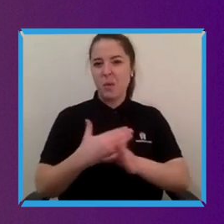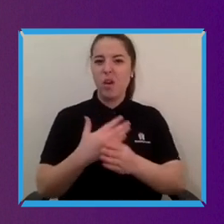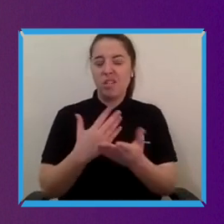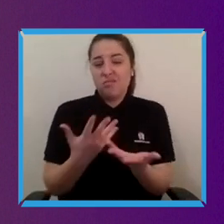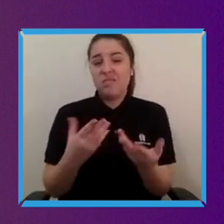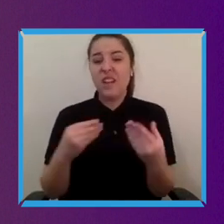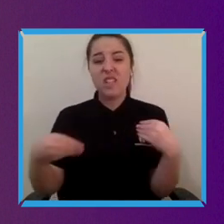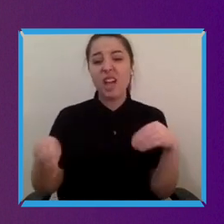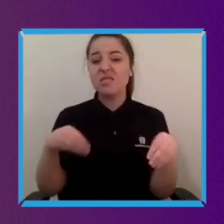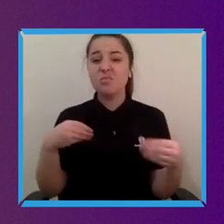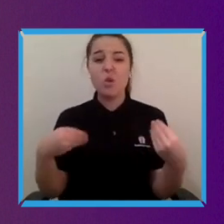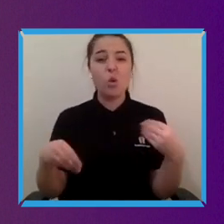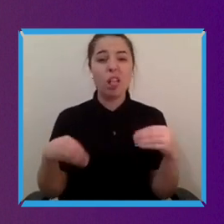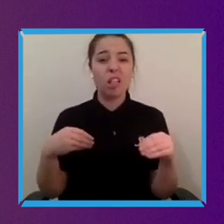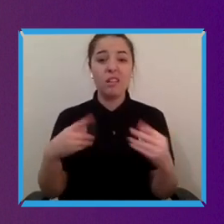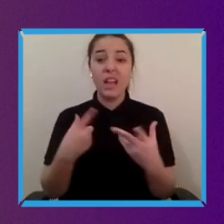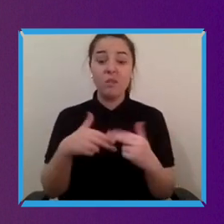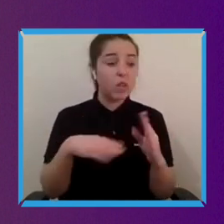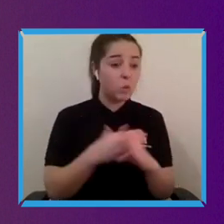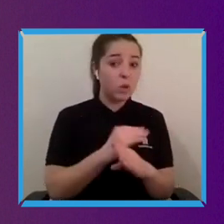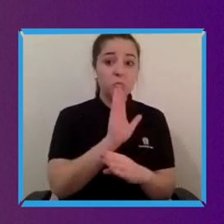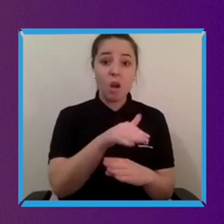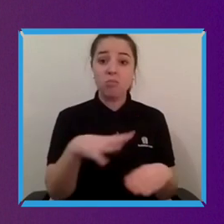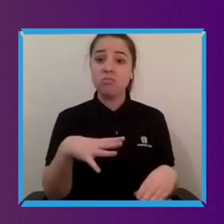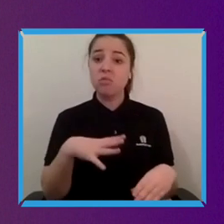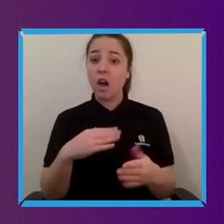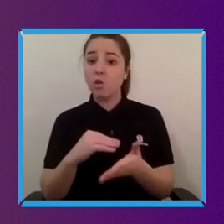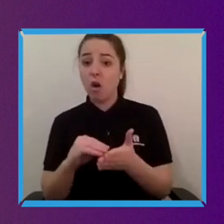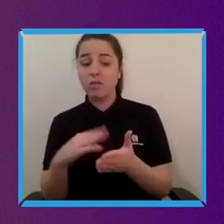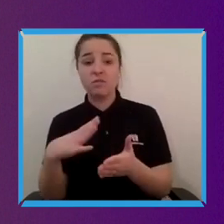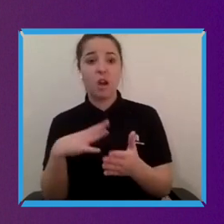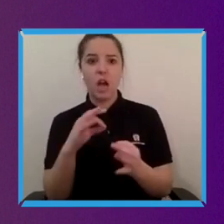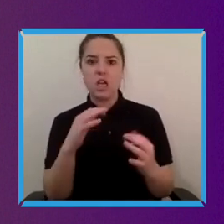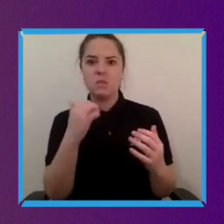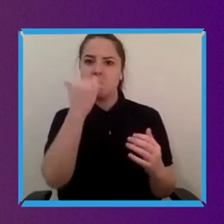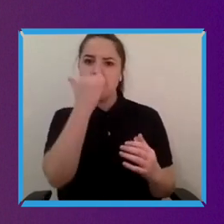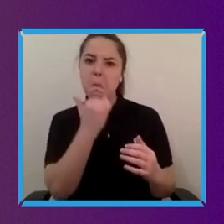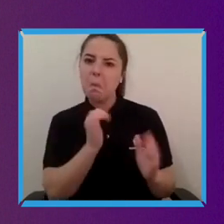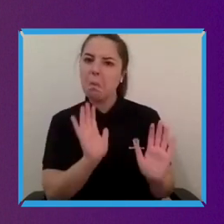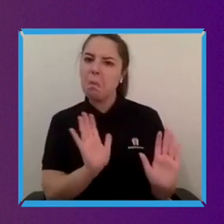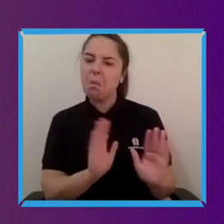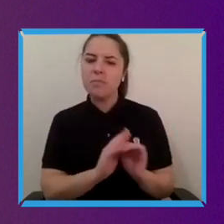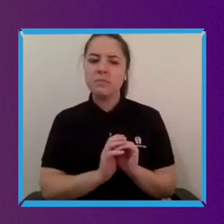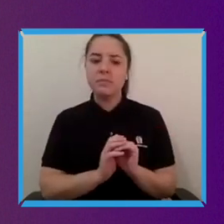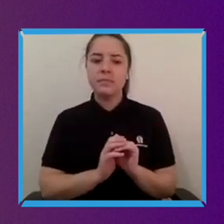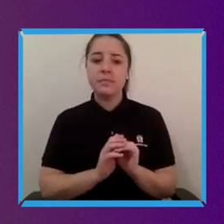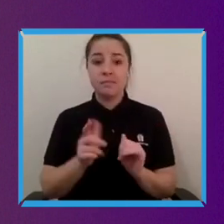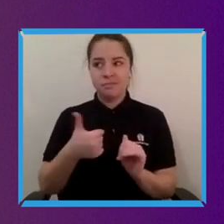home if you need to come into the office nobody really cares but actually like you know I have actually quite missed just being around